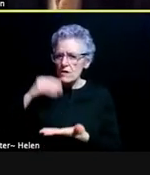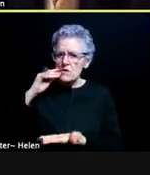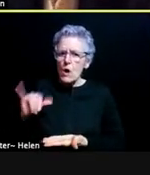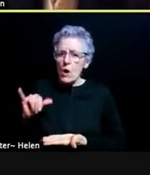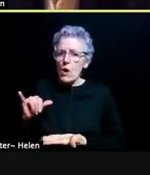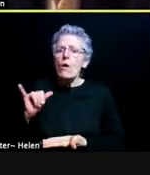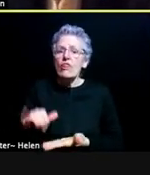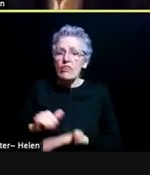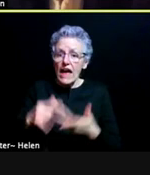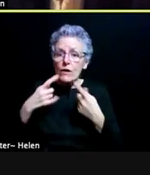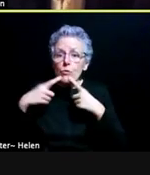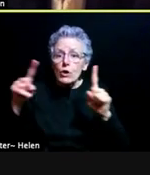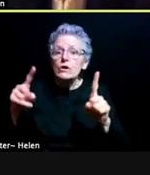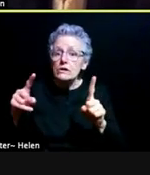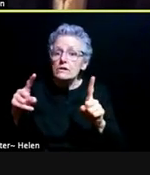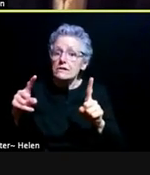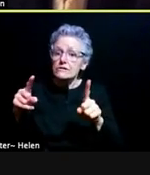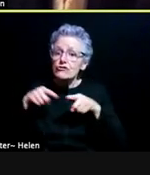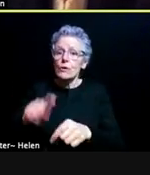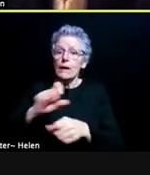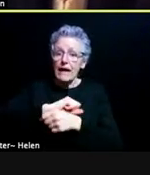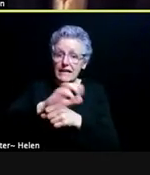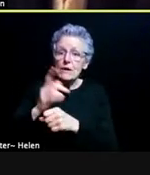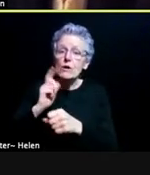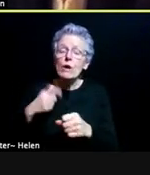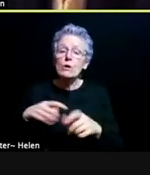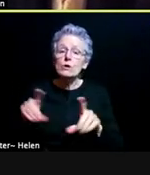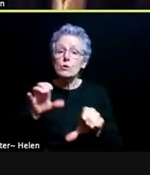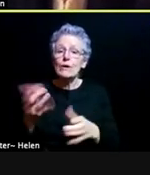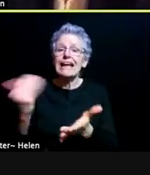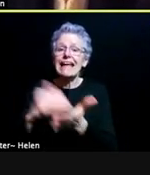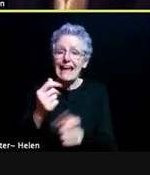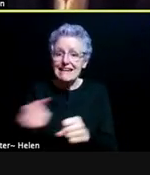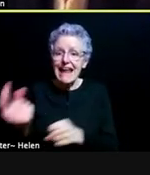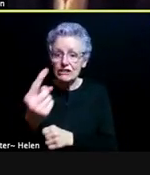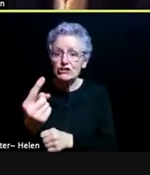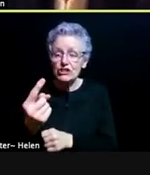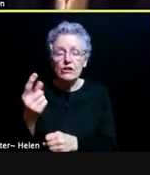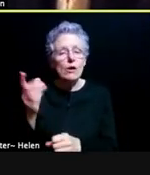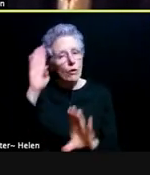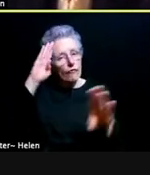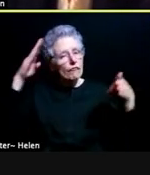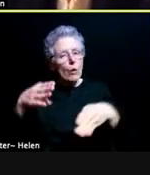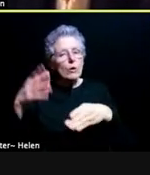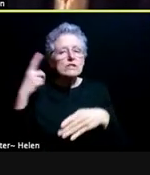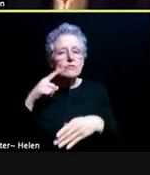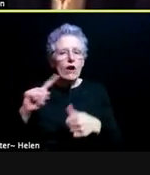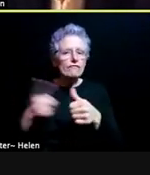and we'll carry that over into next next year. And it'll have a focus on first and second year students